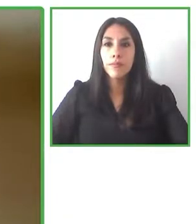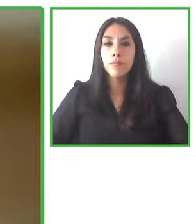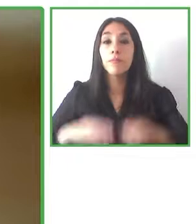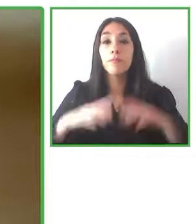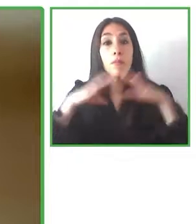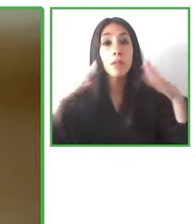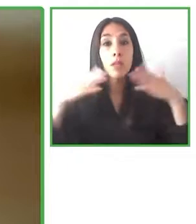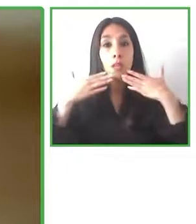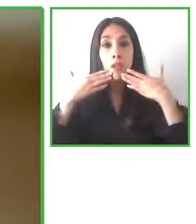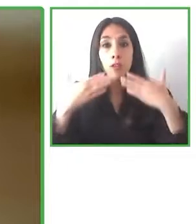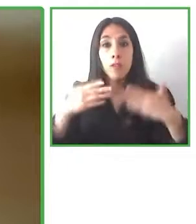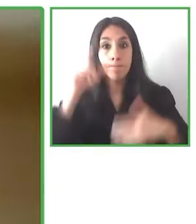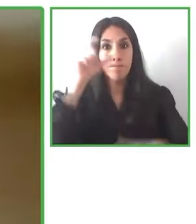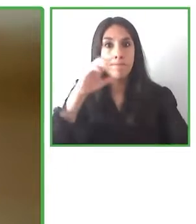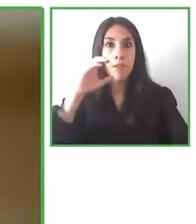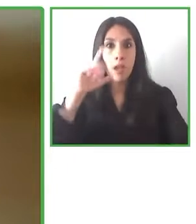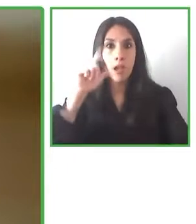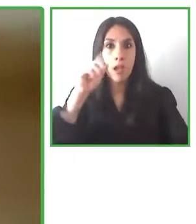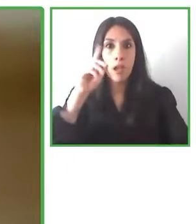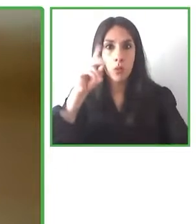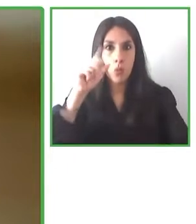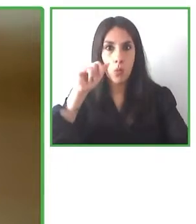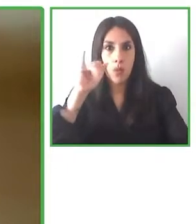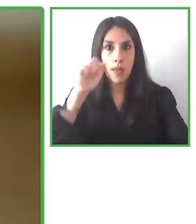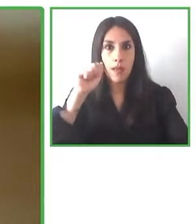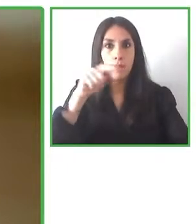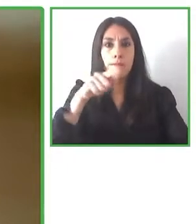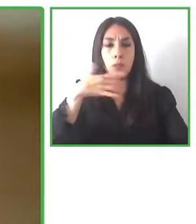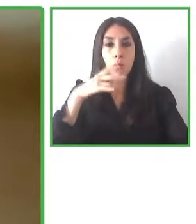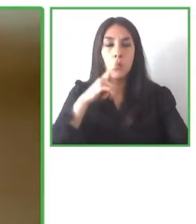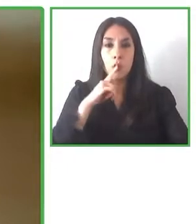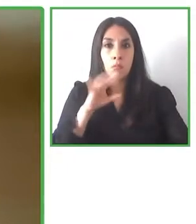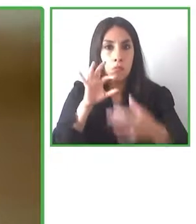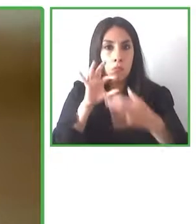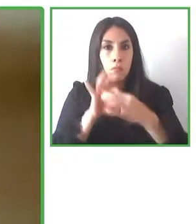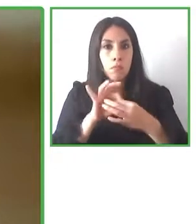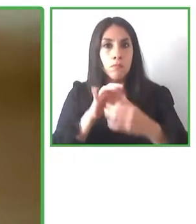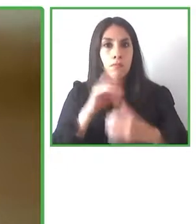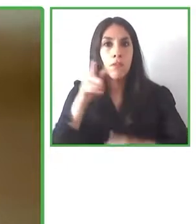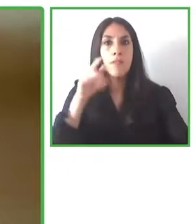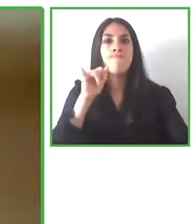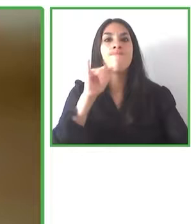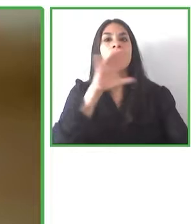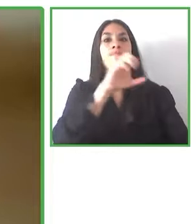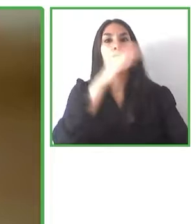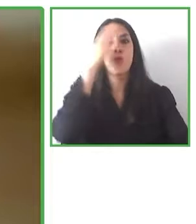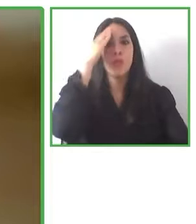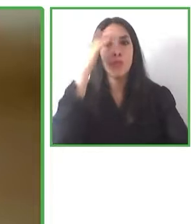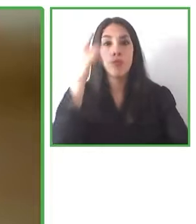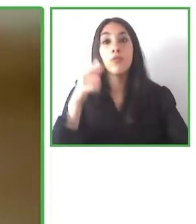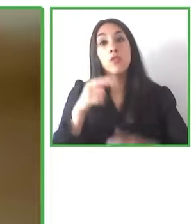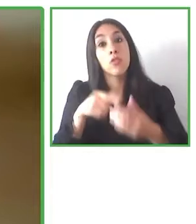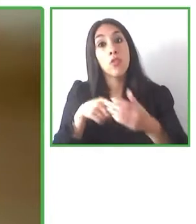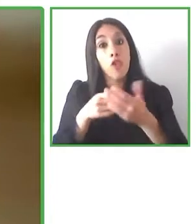Thank you, Claudia, I agree with you, we need to have this information about the